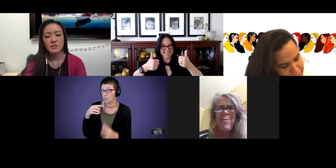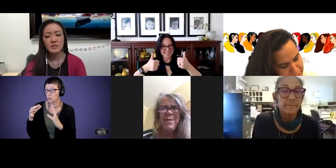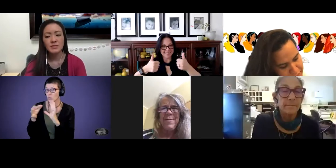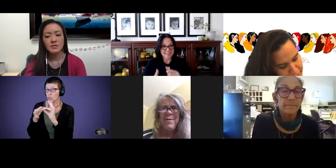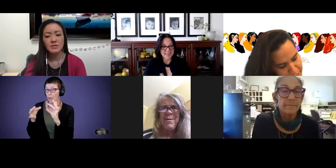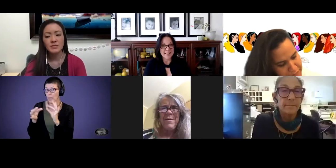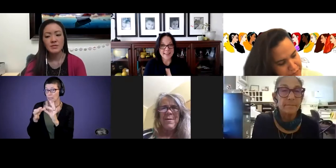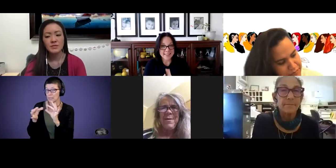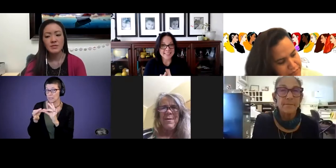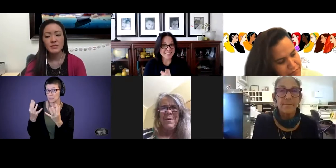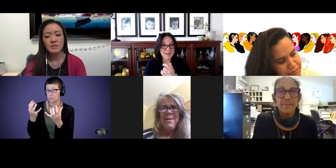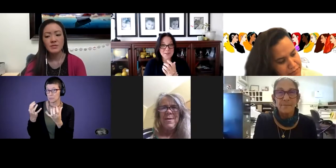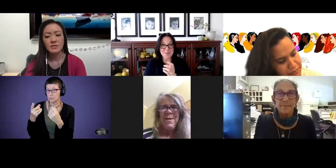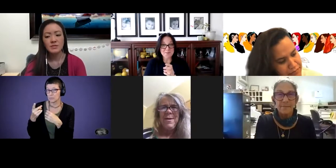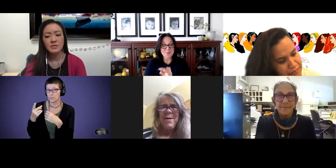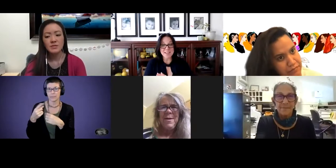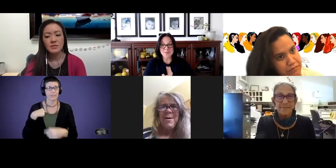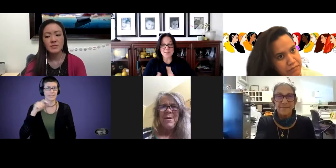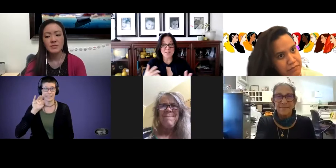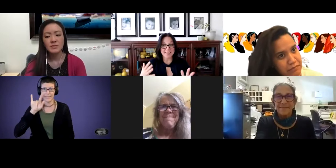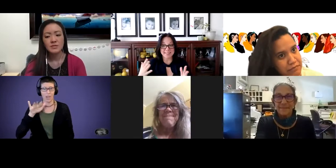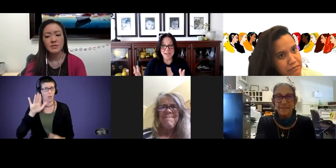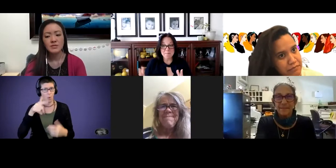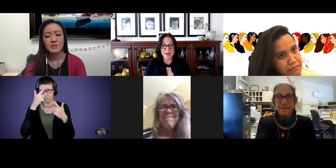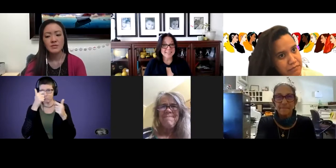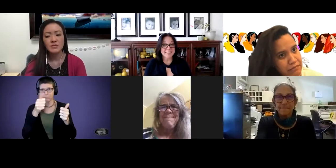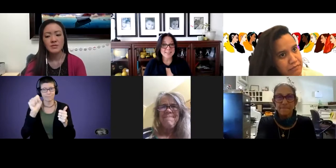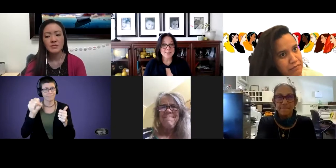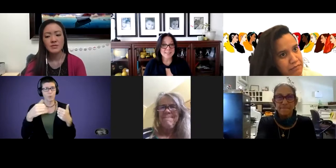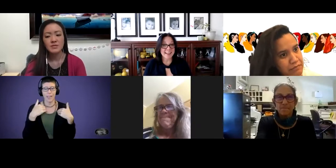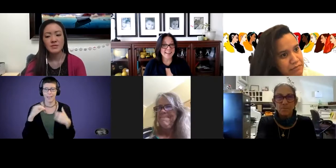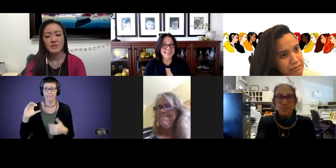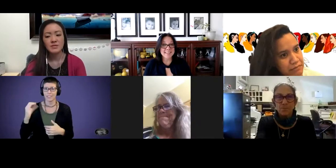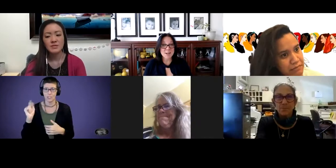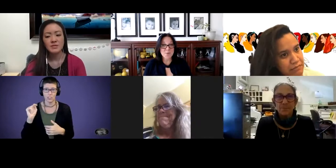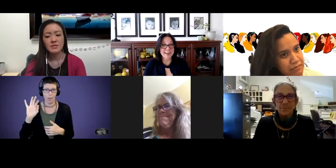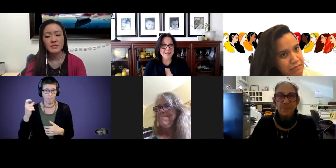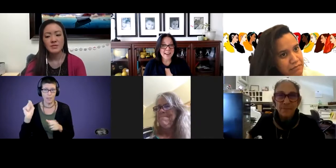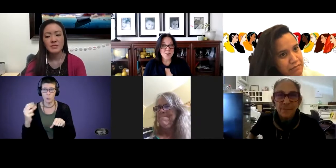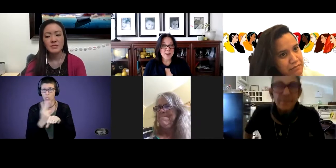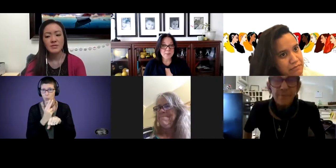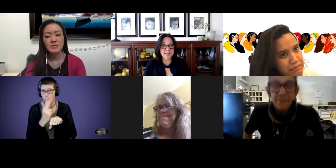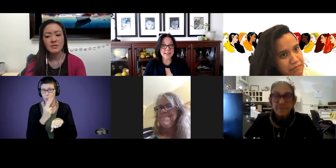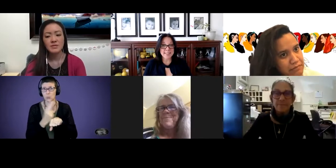Terry: This is Terry. Feel free. We've got the chat box to use and right now I would like to